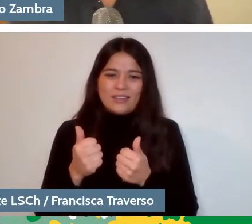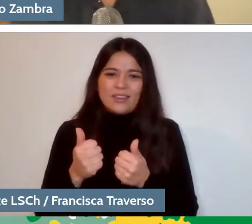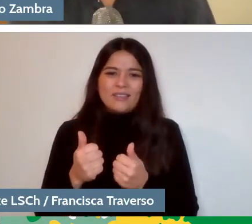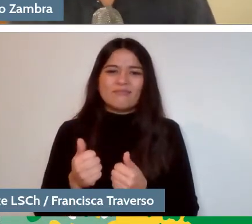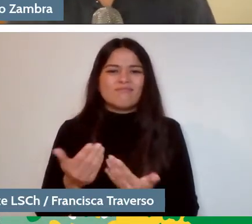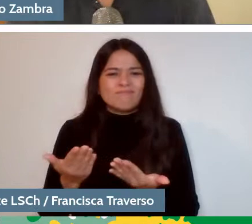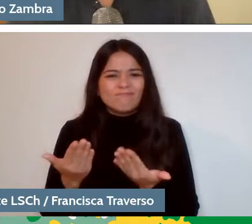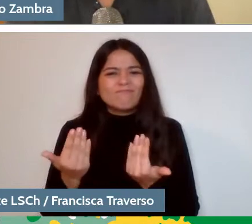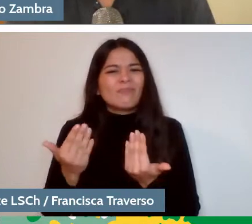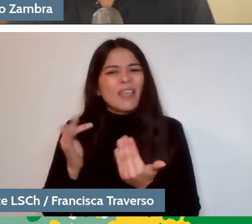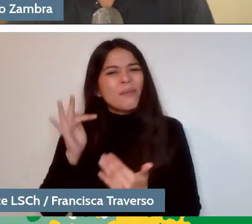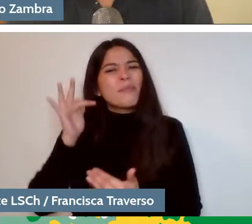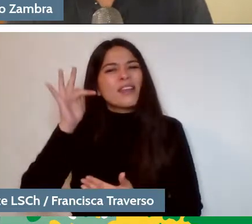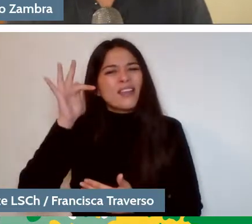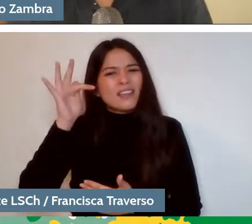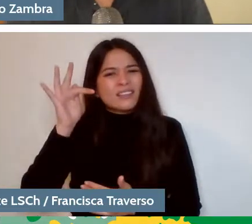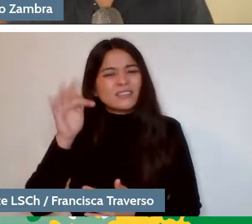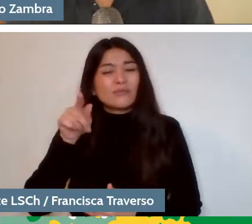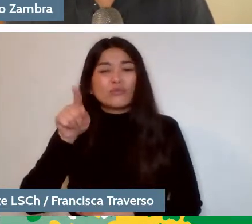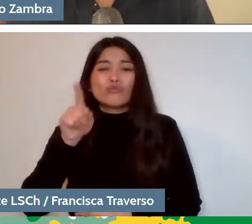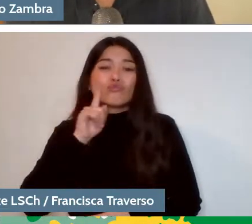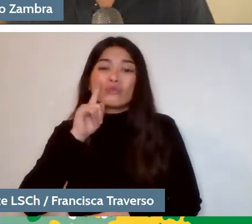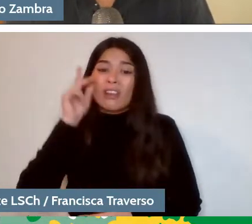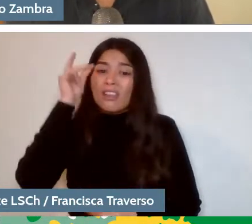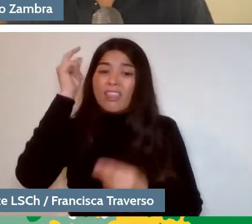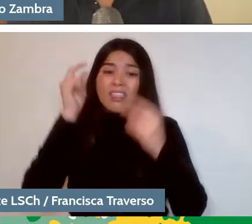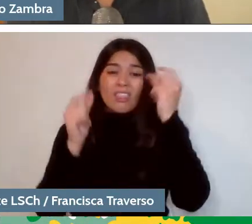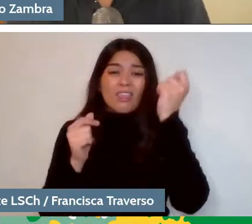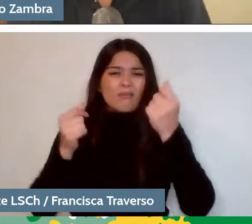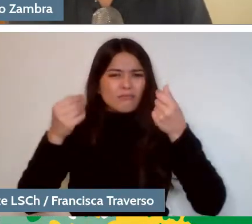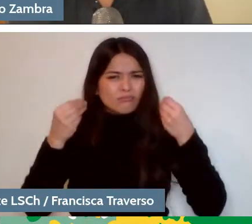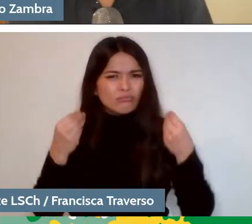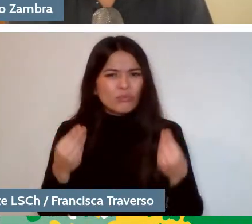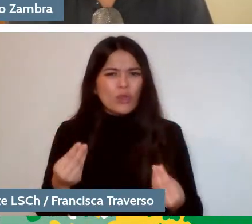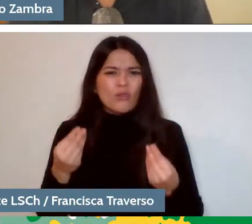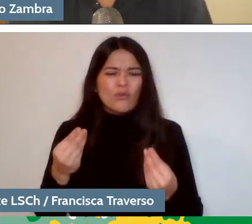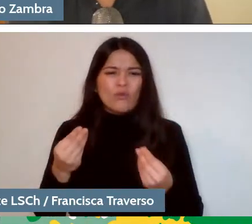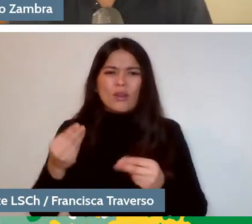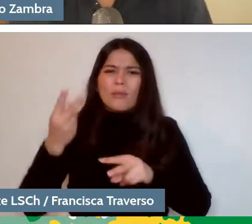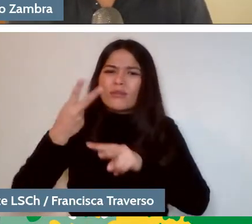and you have some fantastic ideas to solve the problem.